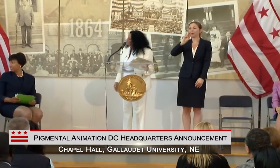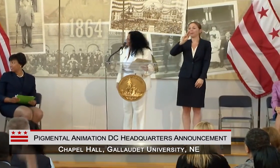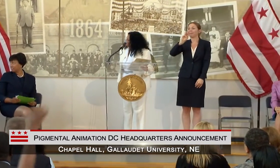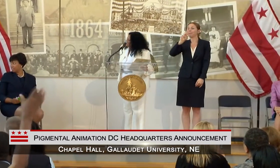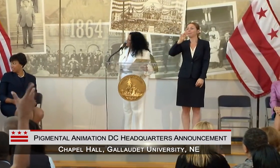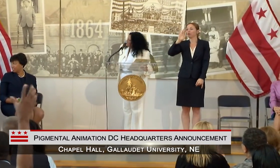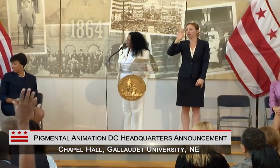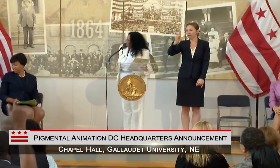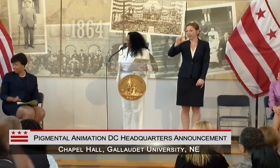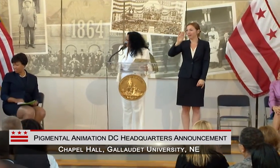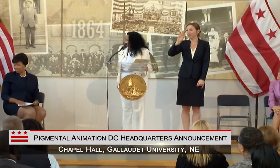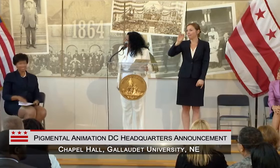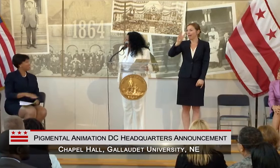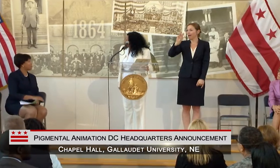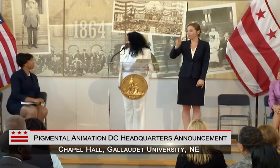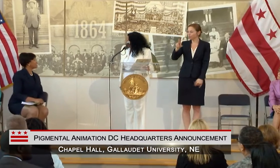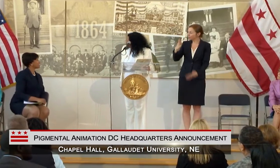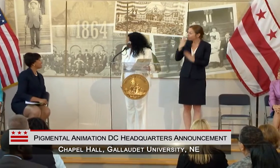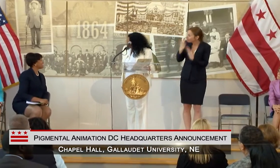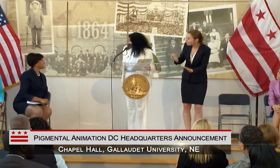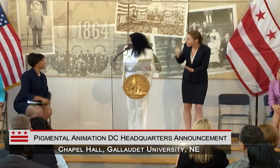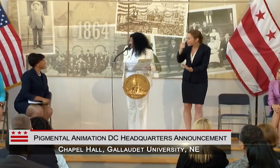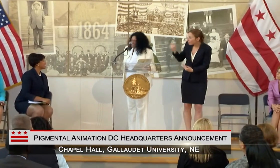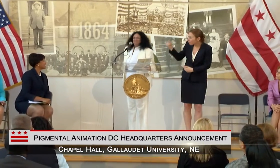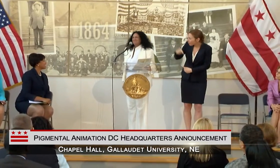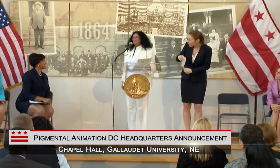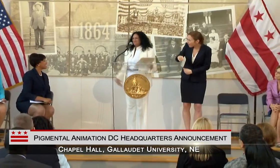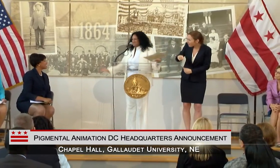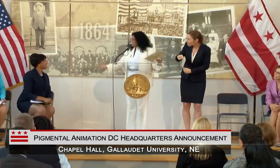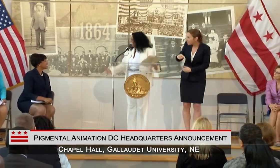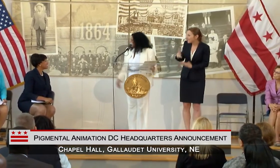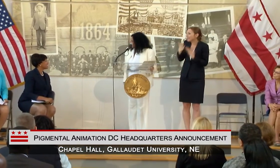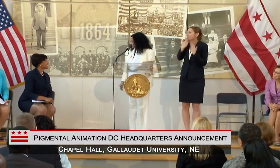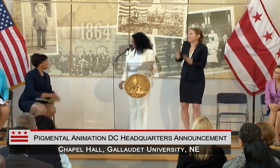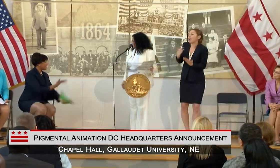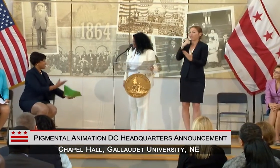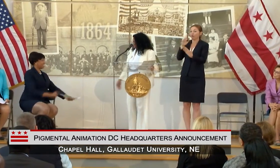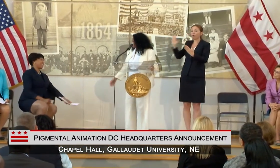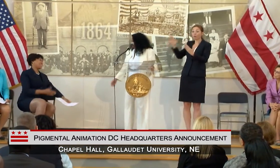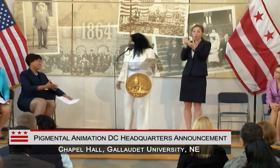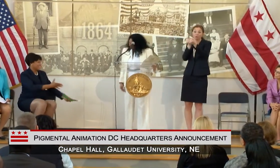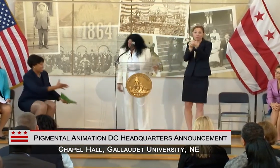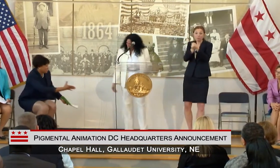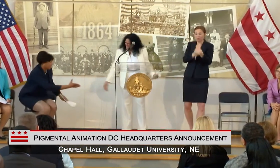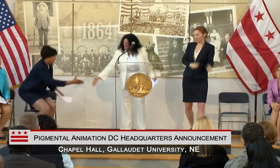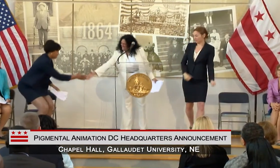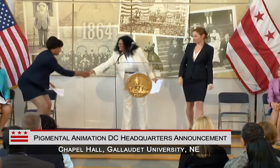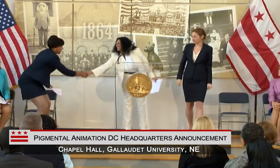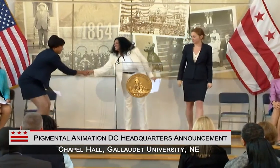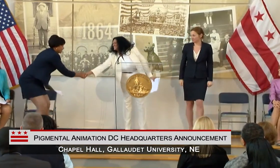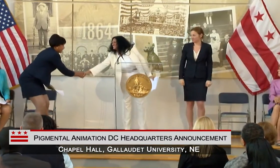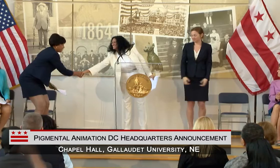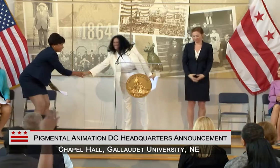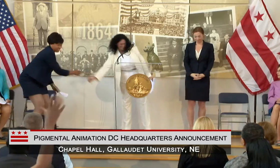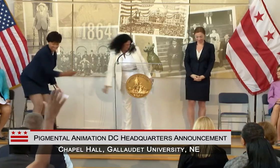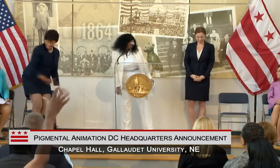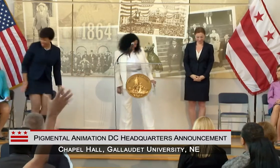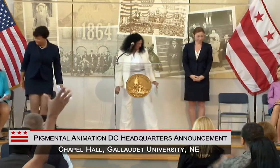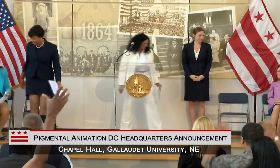THANK YOU SO MUCH FOR BEING HERE TO SUPPORT US IN THIS ENDEAVOR. THANK YOU.